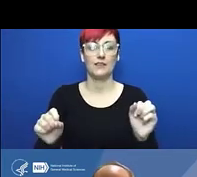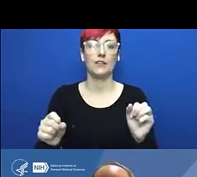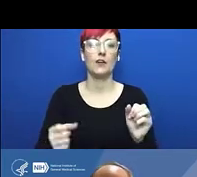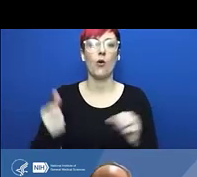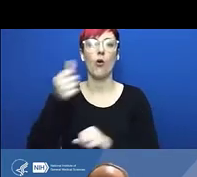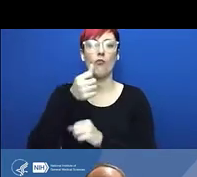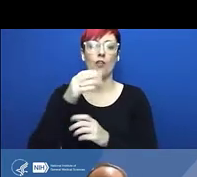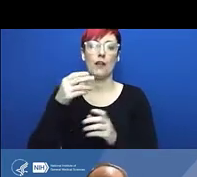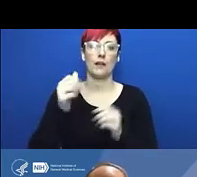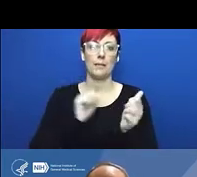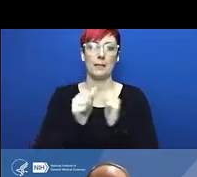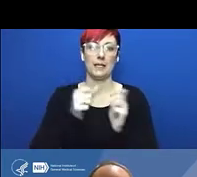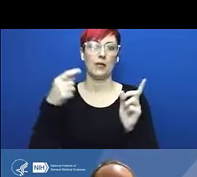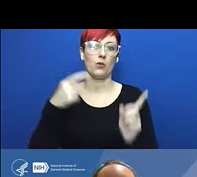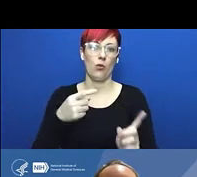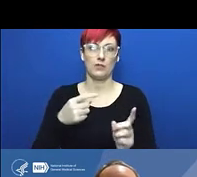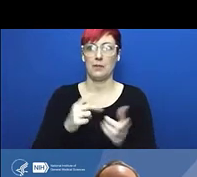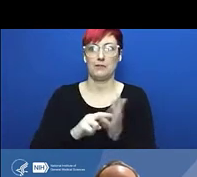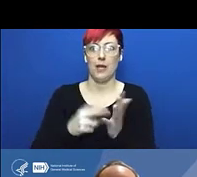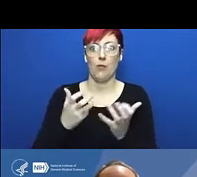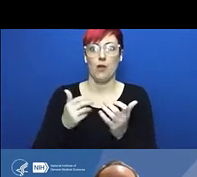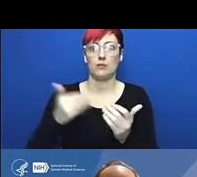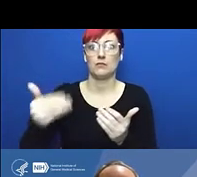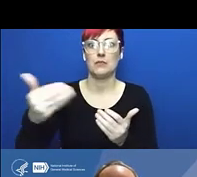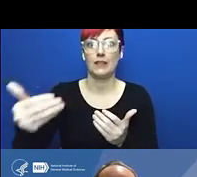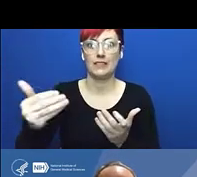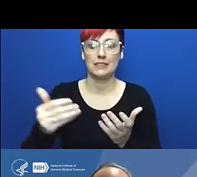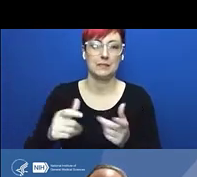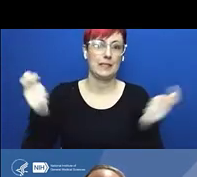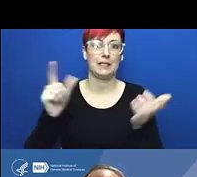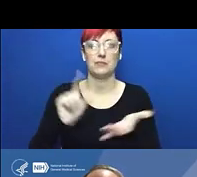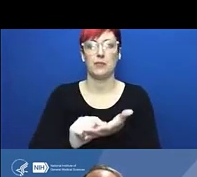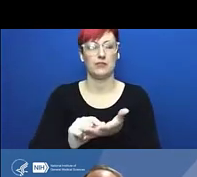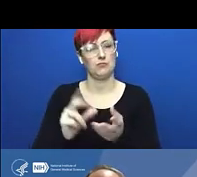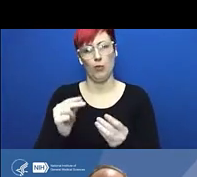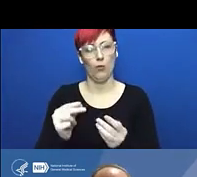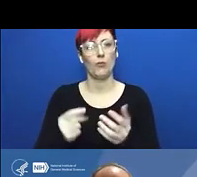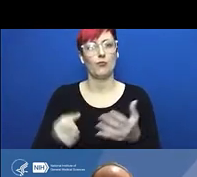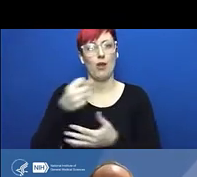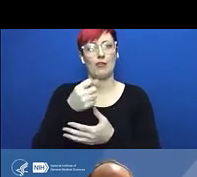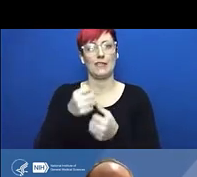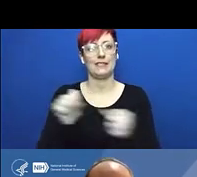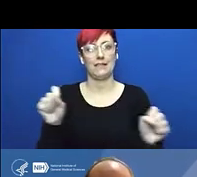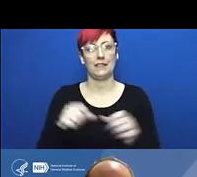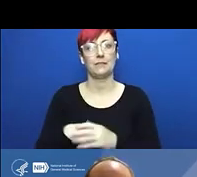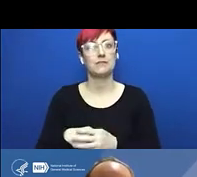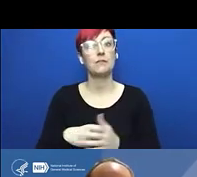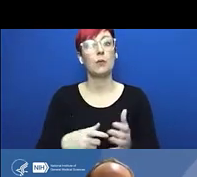which led the tank to explode. And so you can see the aftermath of that explosion here in this picture.